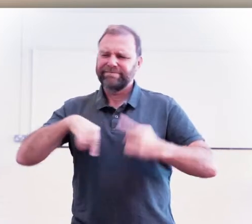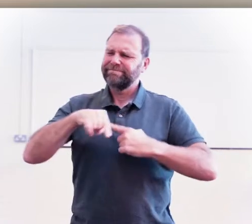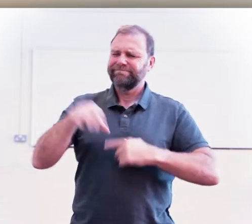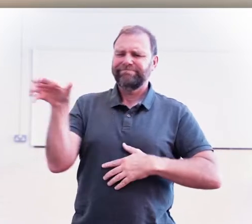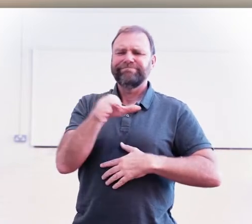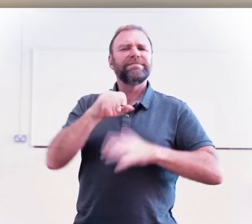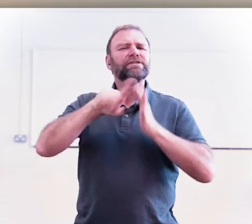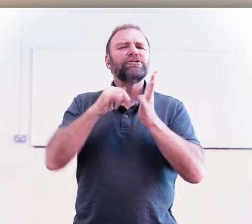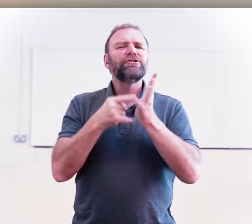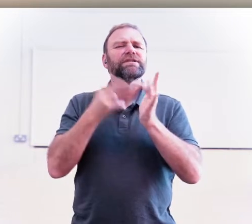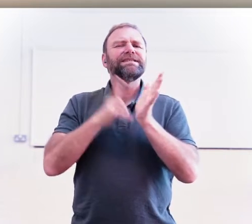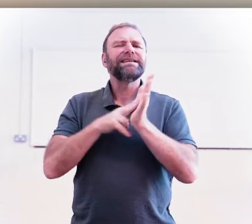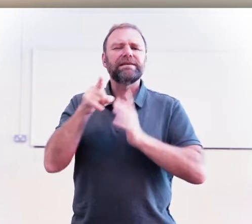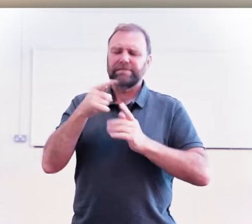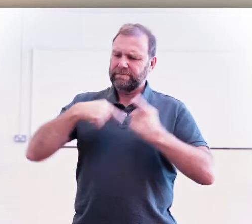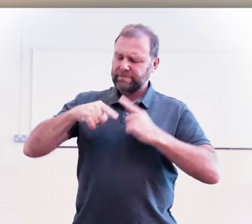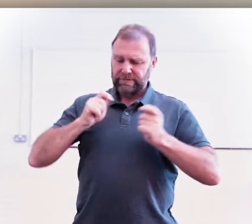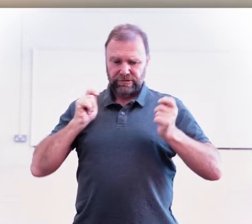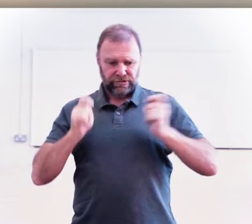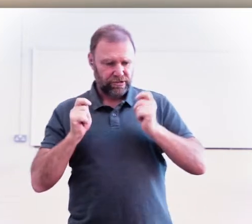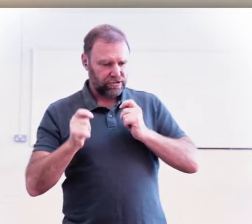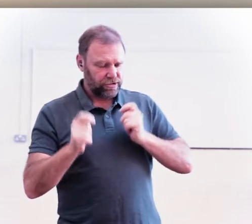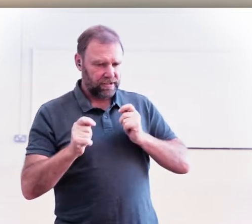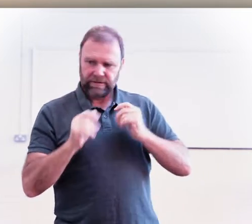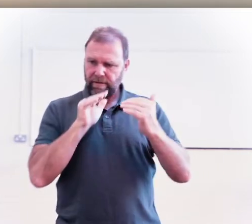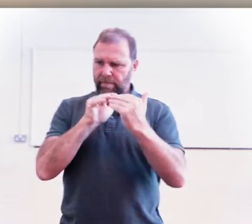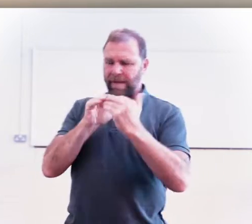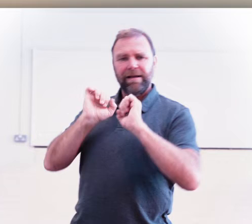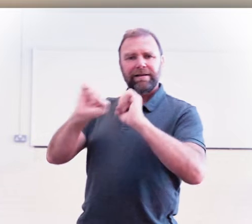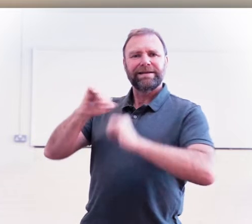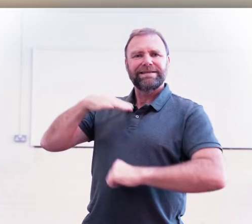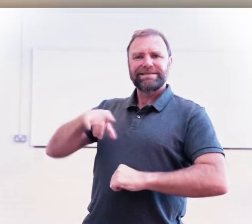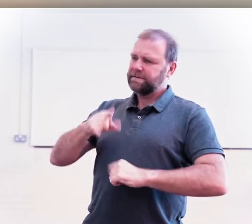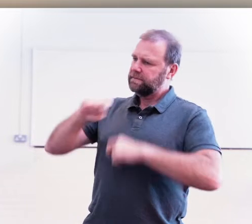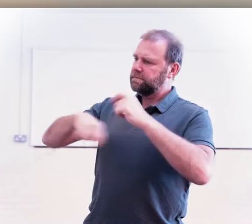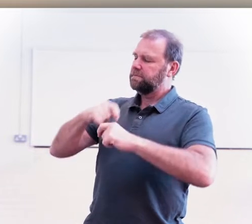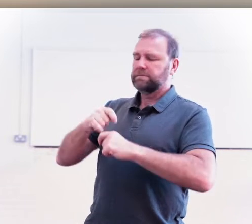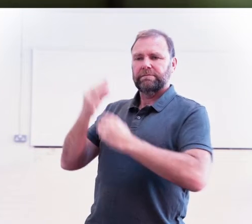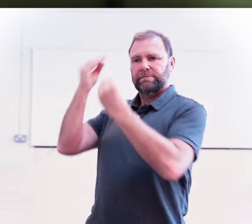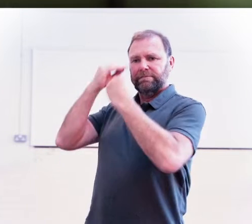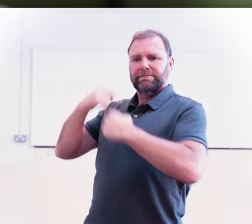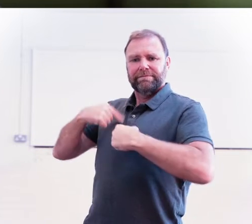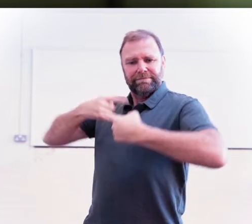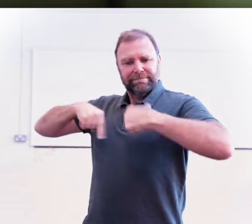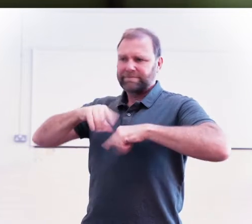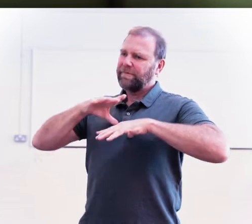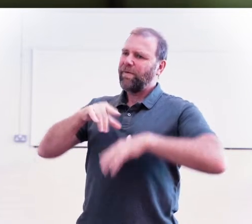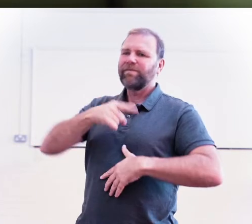gyda nhw odd jyst grando ar y newidiadau (to the changes we to do) oedd angen i ni neud i sirchau bod Justin, (to make sure Justin) yn yr achos hon, yn gyfforddus ar y set (in this case was comfortable on set)